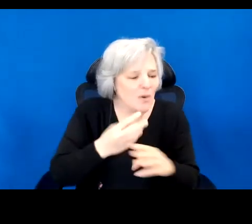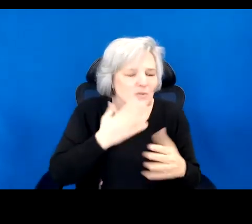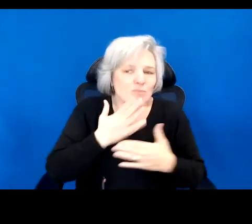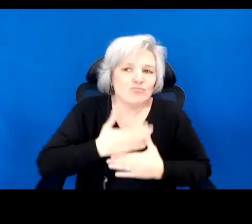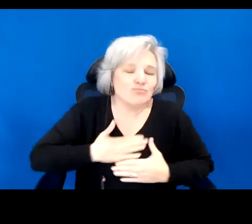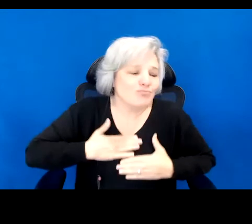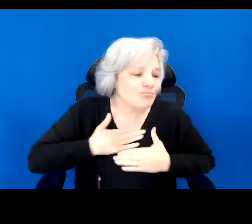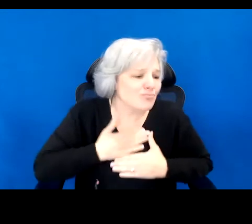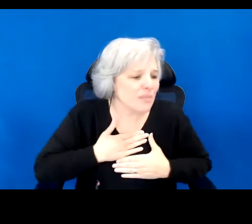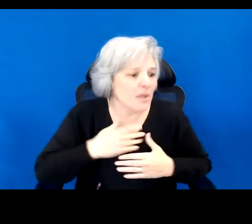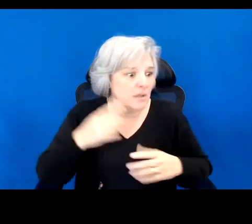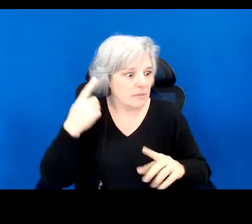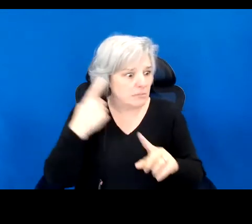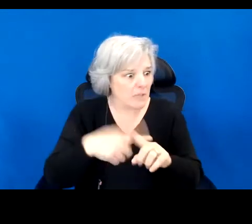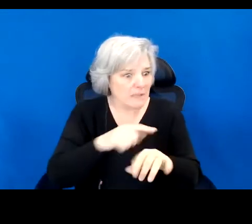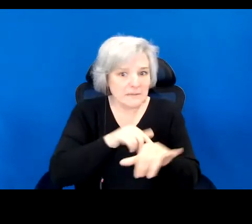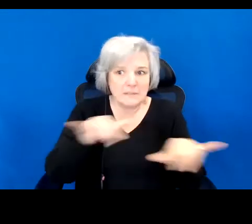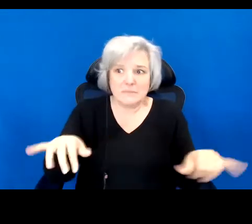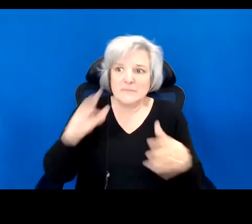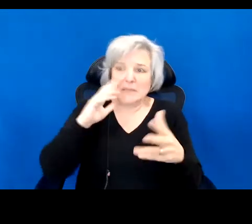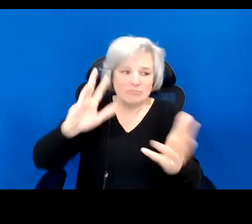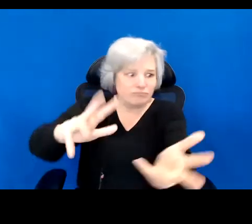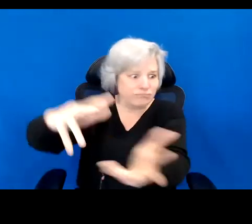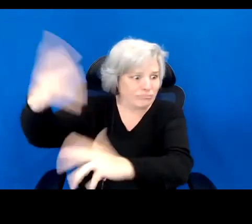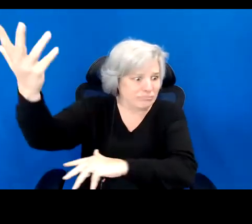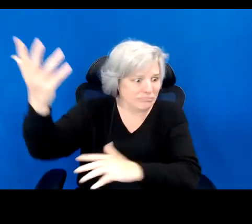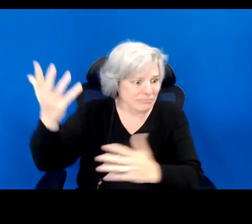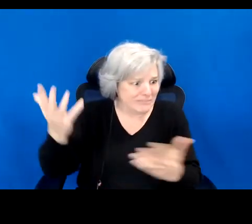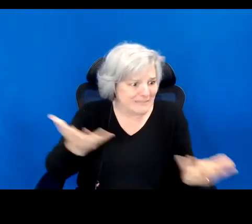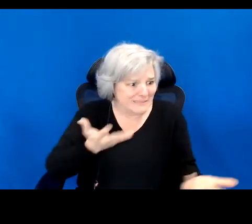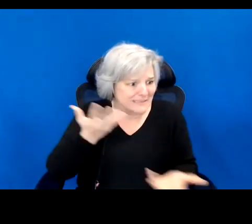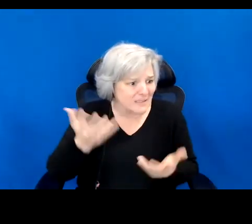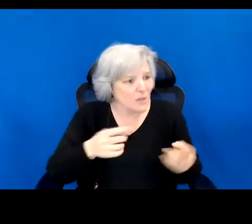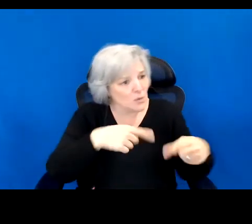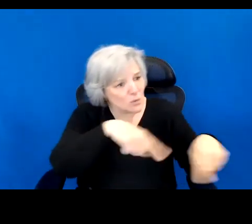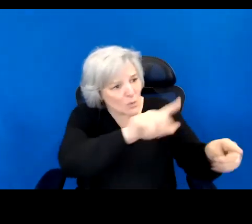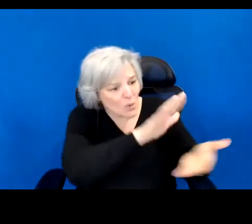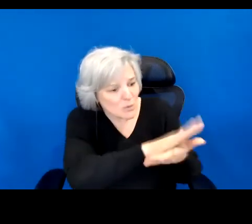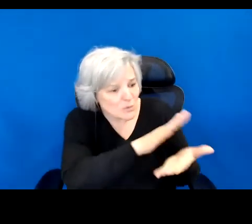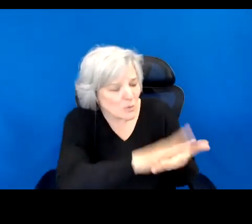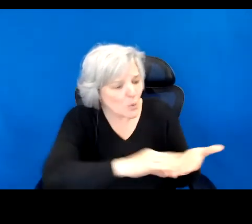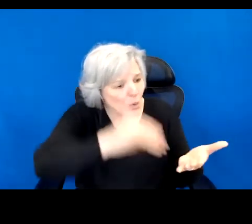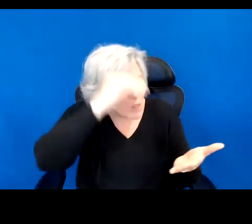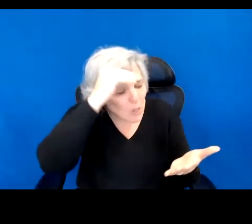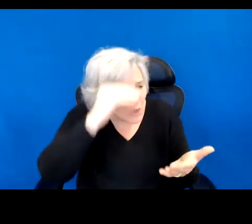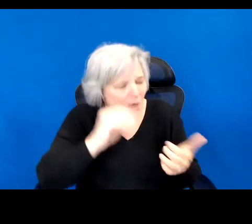This morning, you went off to school to learn discipline, to hone your reading and writing